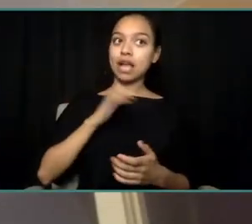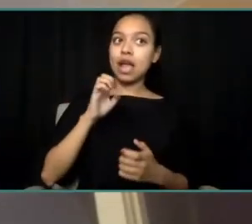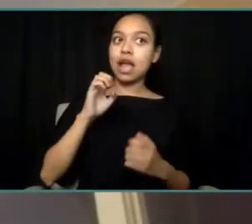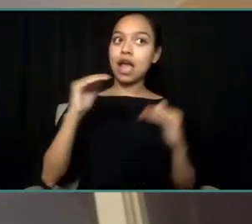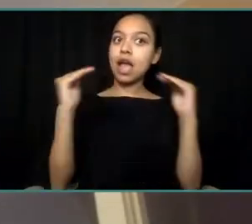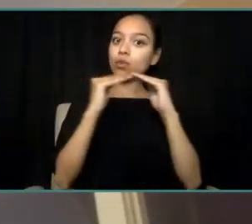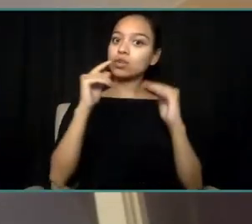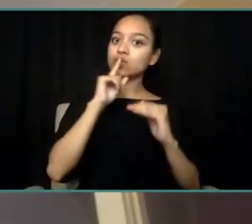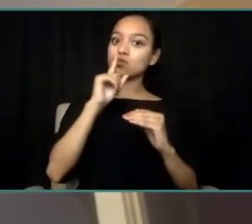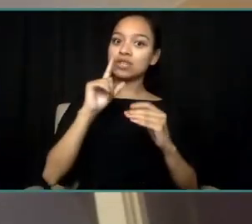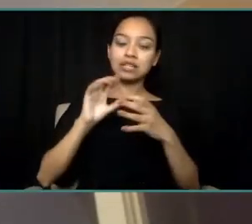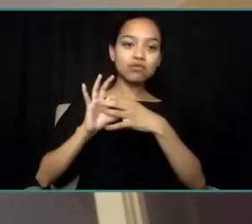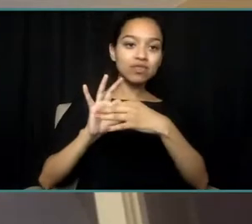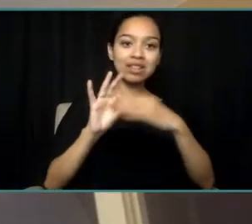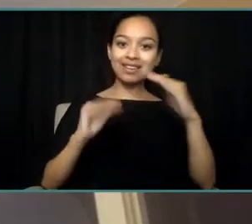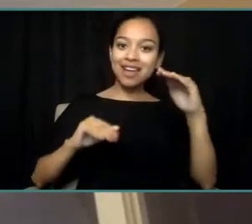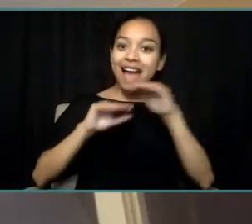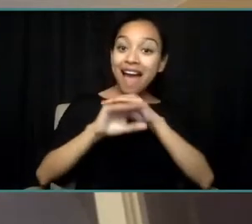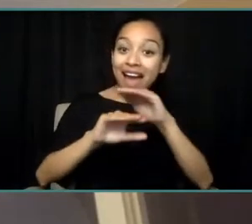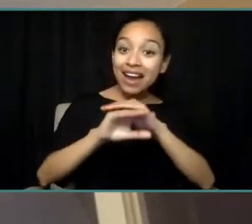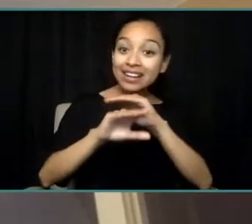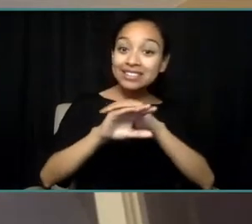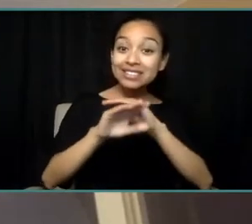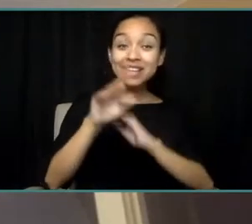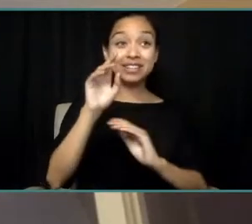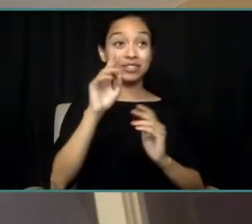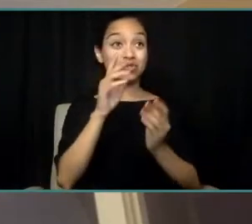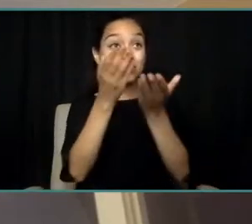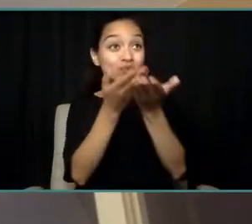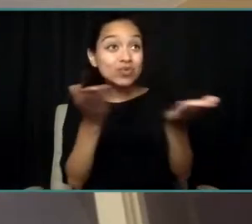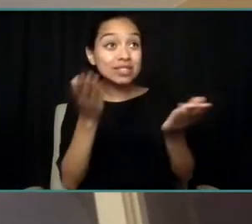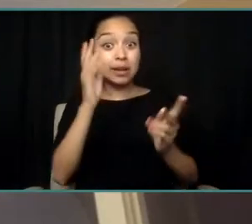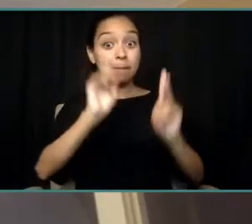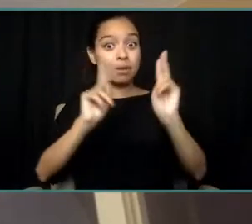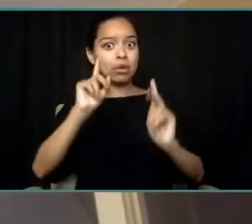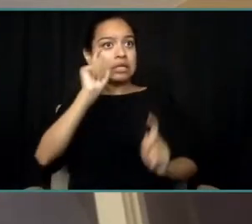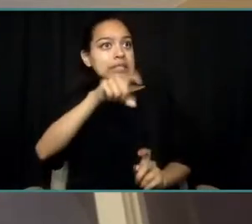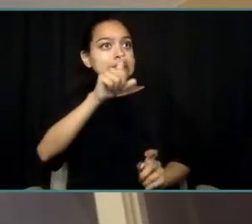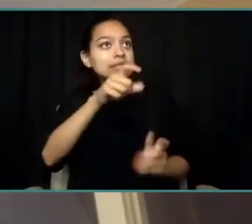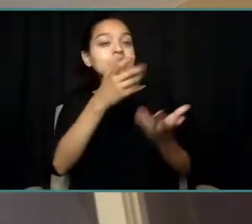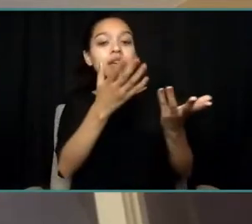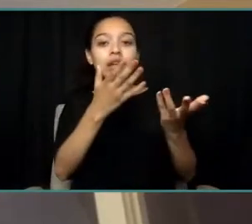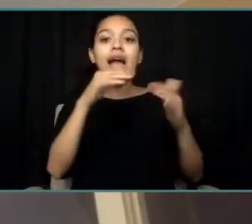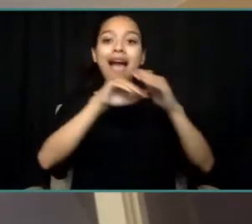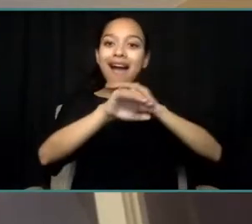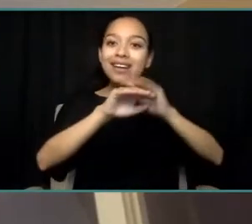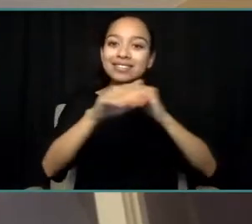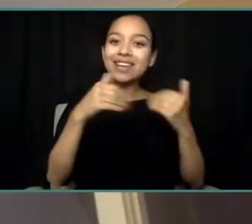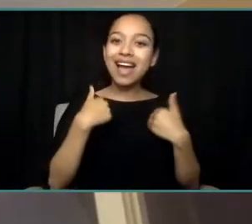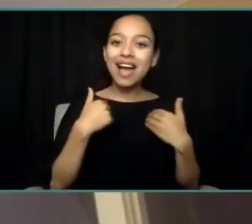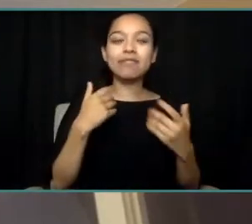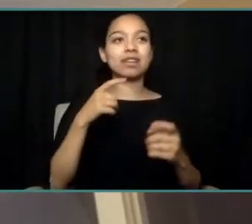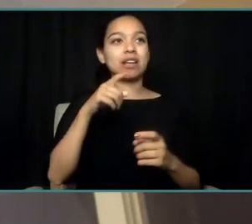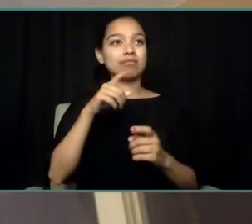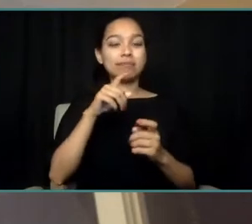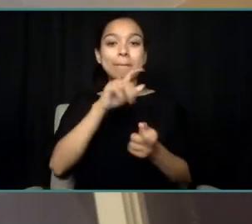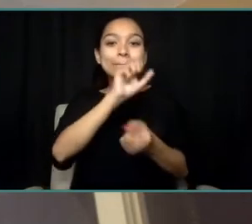Access to the resources that people need in the way that they need them, in tailored, unique ways